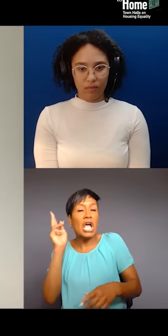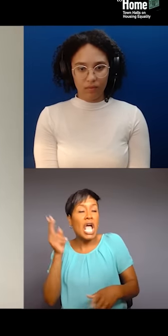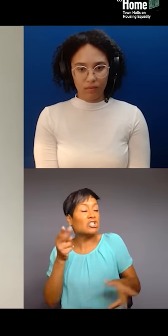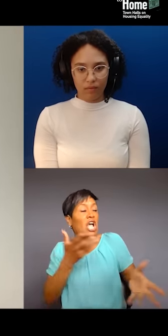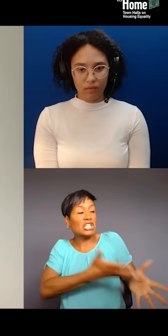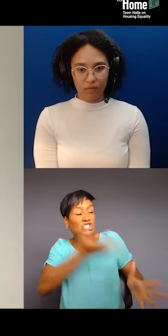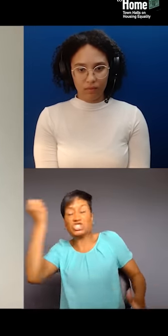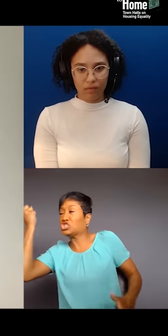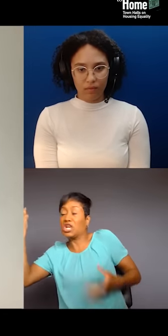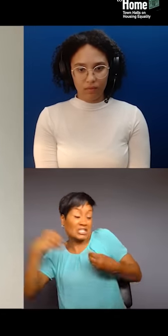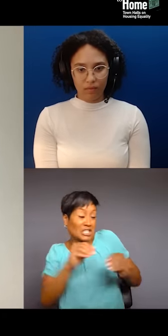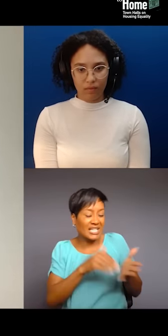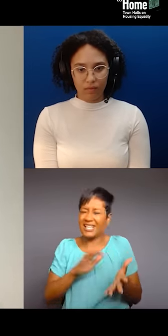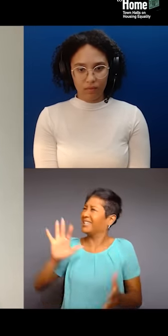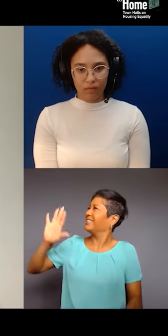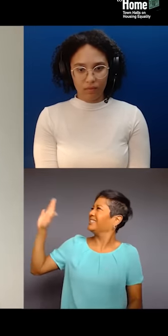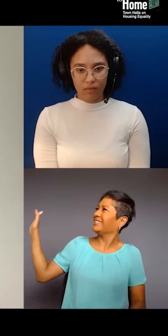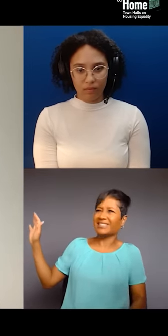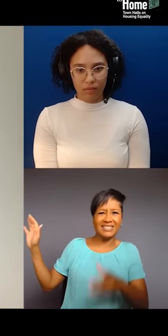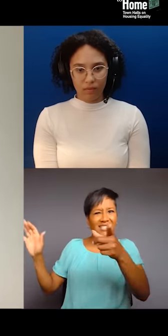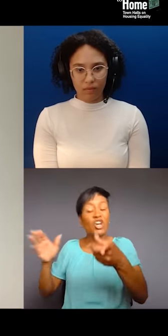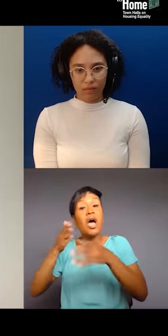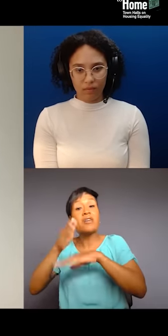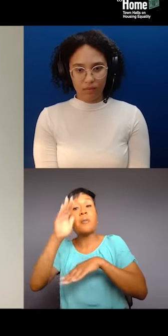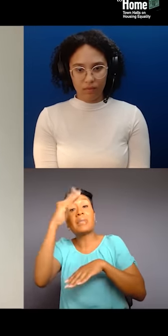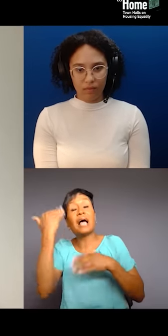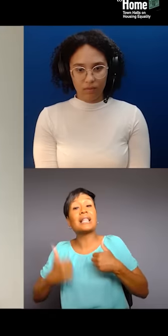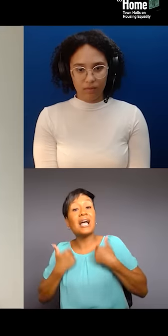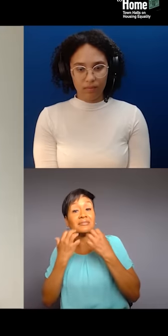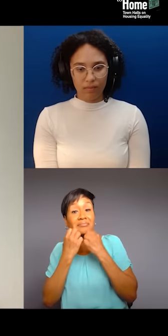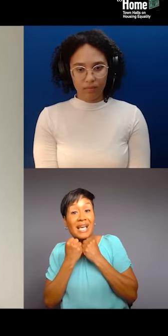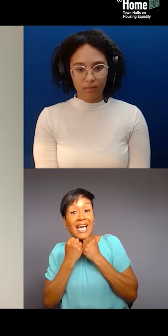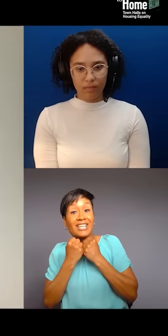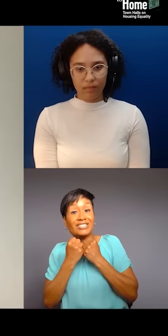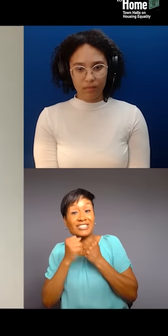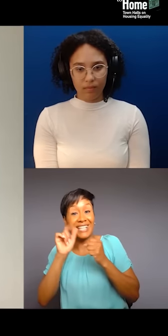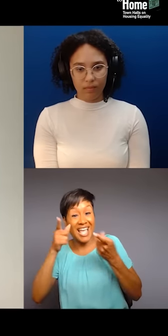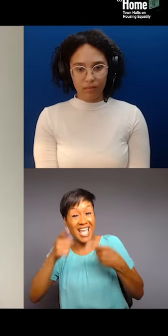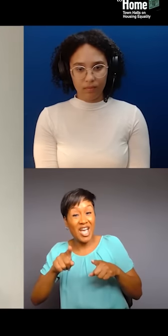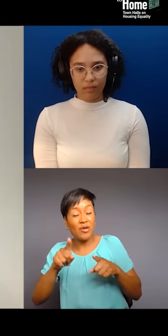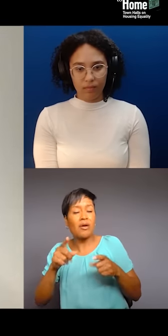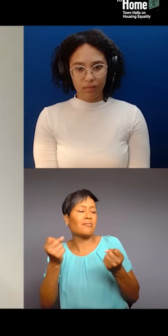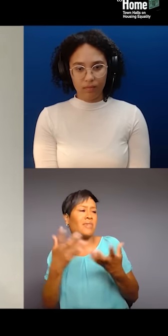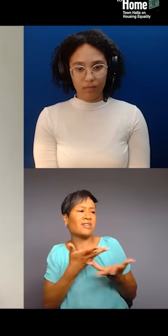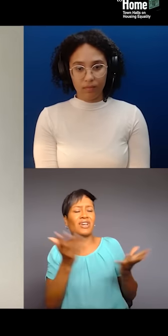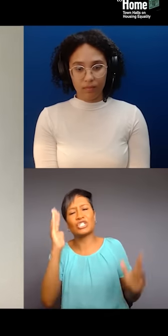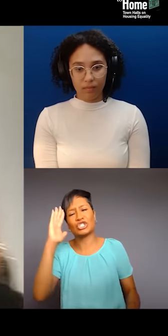for instance, after the Black Lives Matter movement. You know, most of us knew there was gonna come a time when all that ran out. You know, all those help